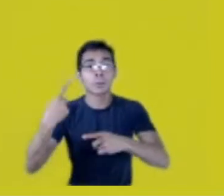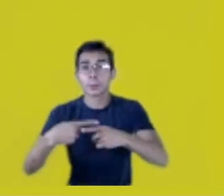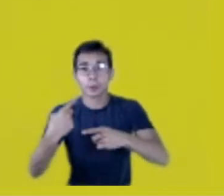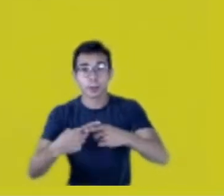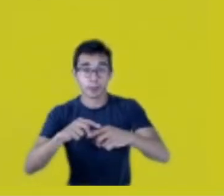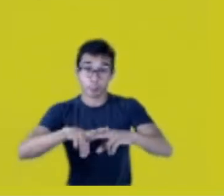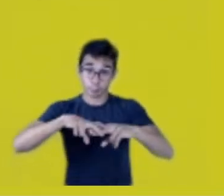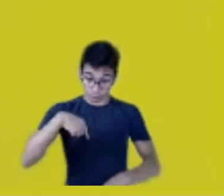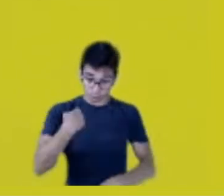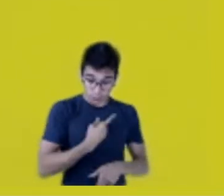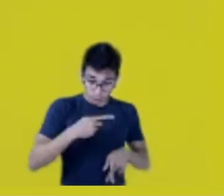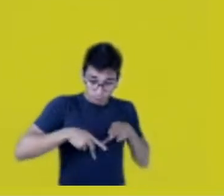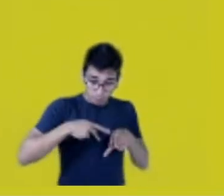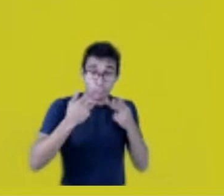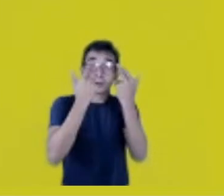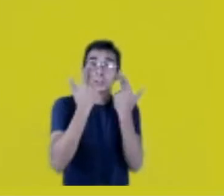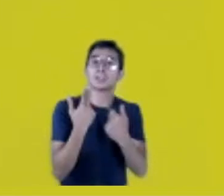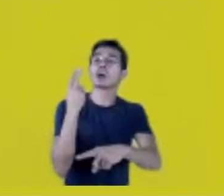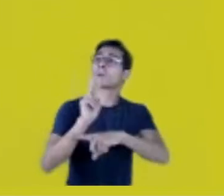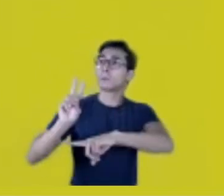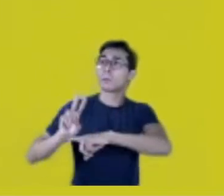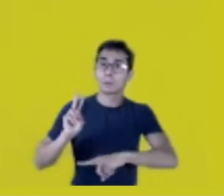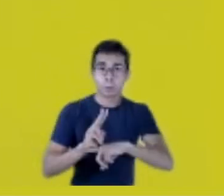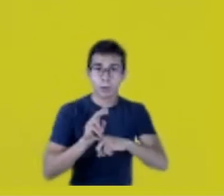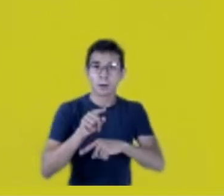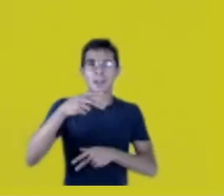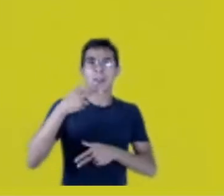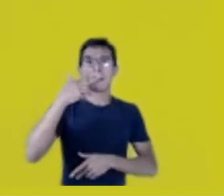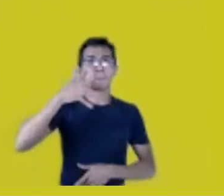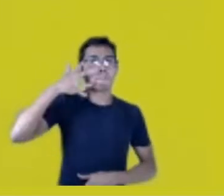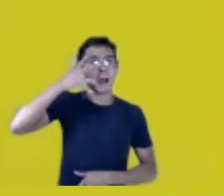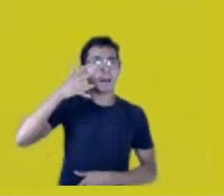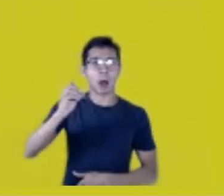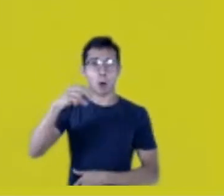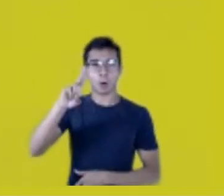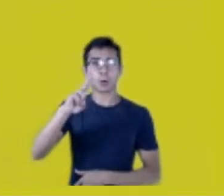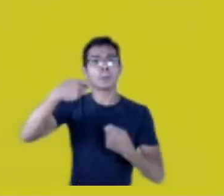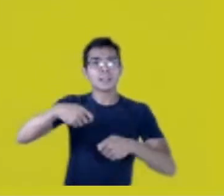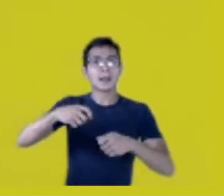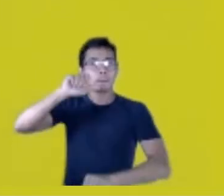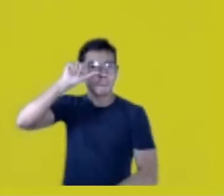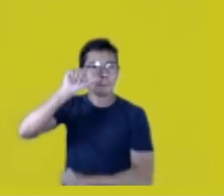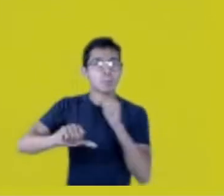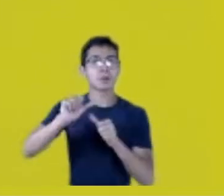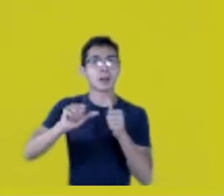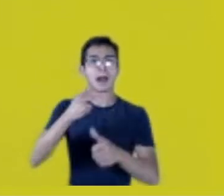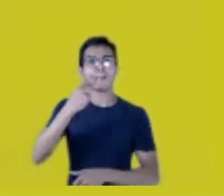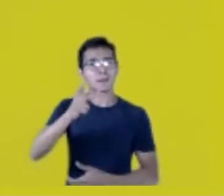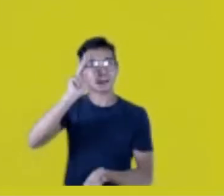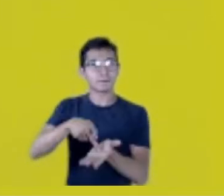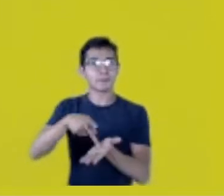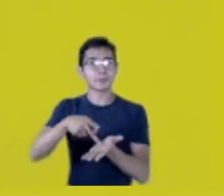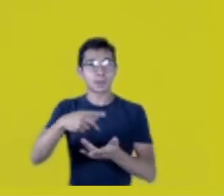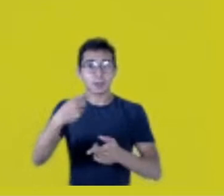We demand that you take back what you said at the UN! Because satellite maps can show which areas are the best preserved